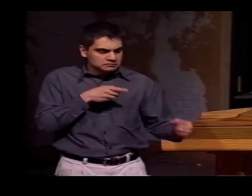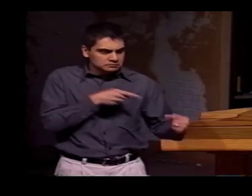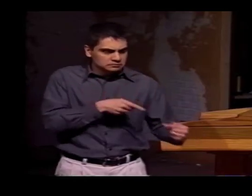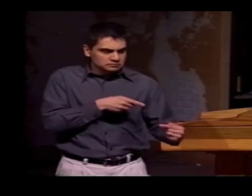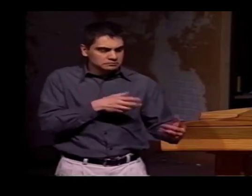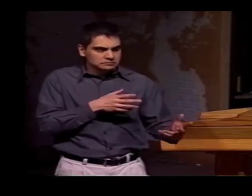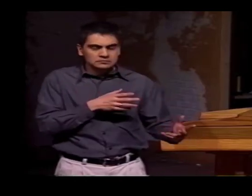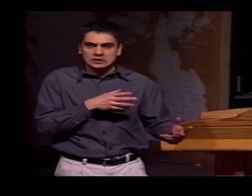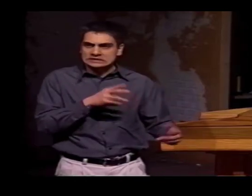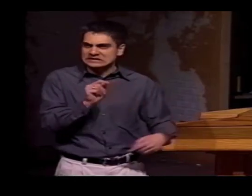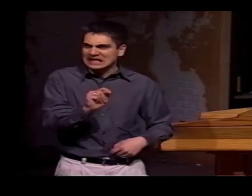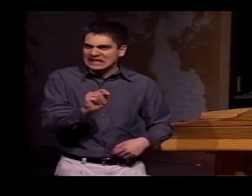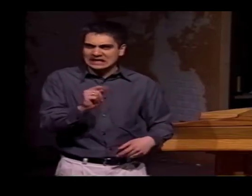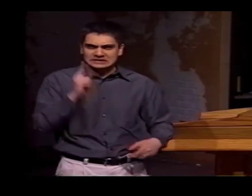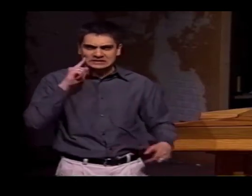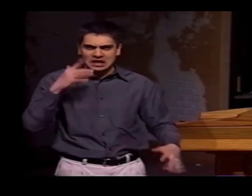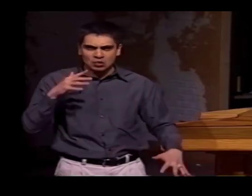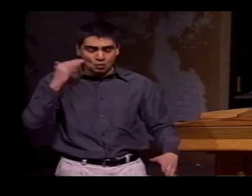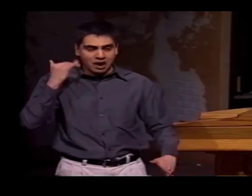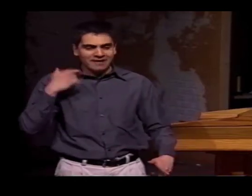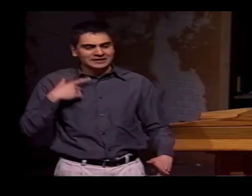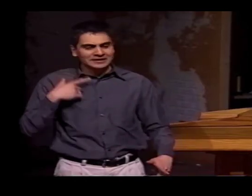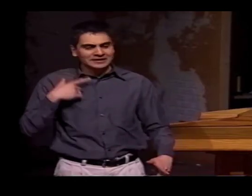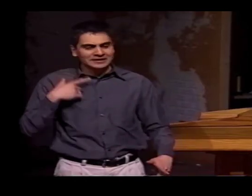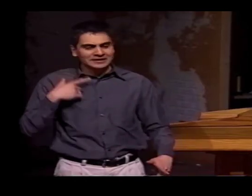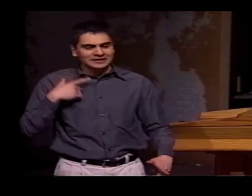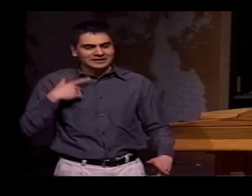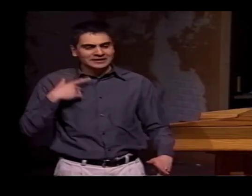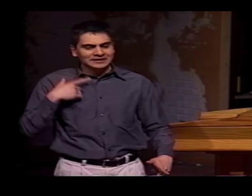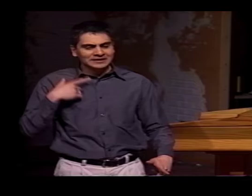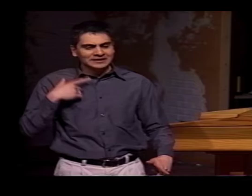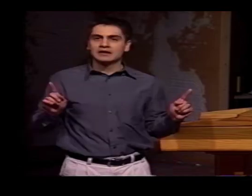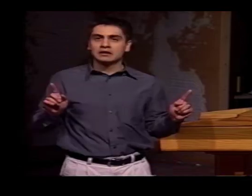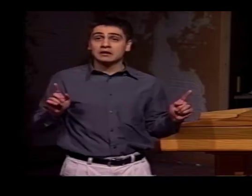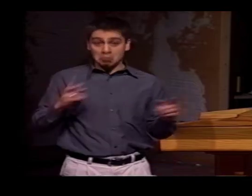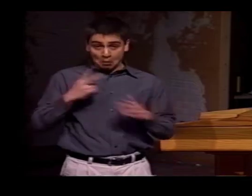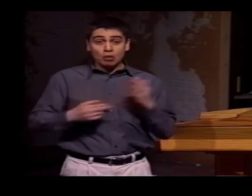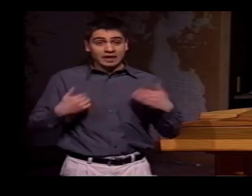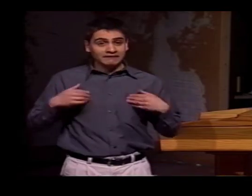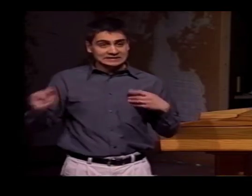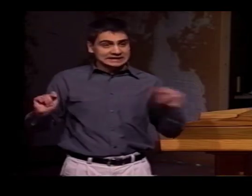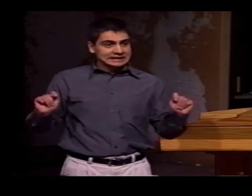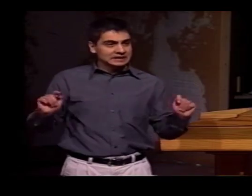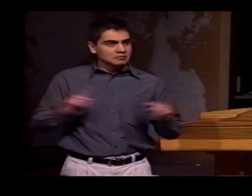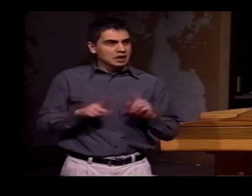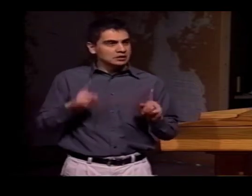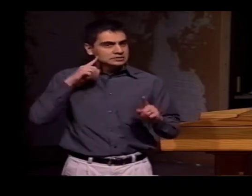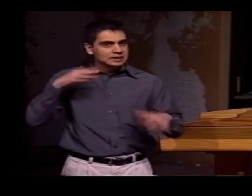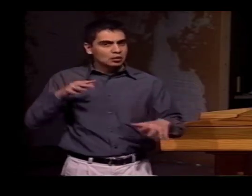I'M GOING TO HAVE A DIFFICULT TIME PRONOUNCING THE "T" SOUND BECAUSE, ALTHOUGH IT'S GENERALLY THE SAME,